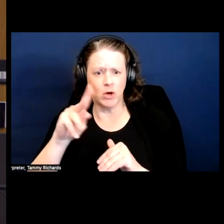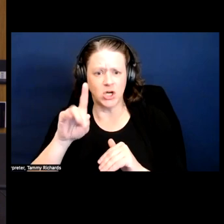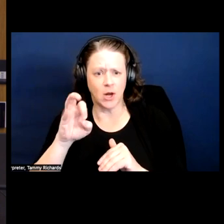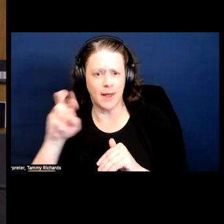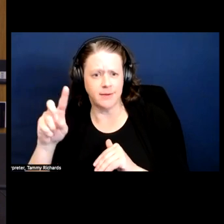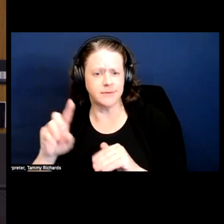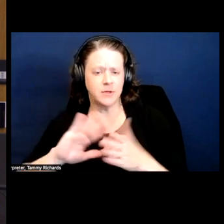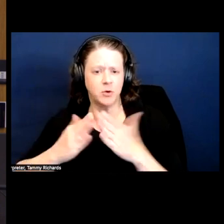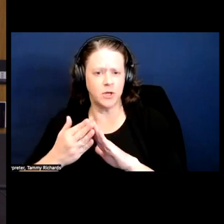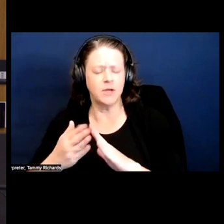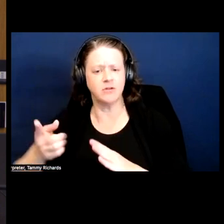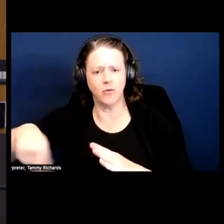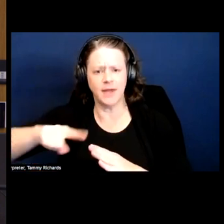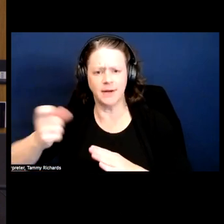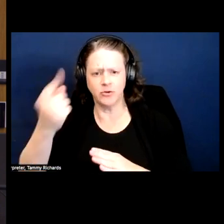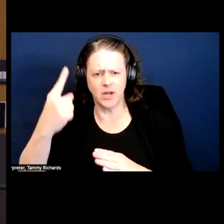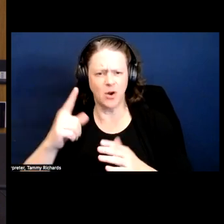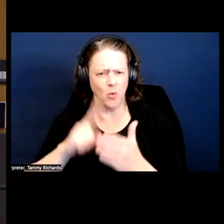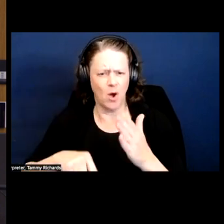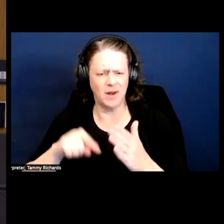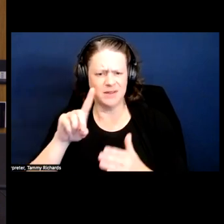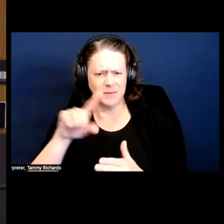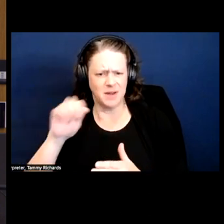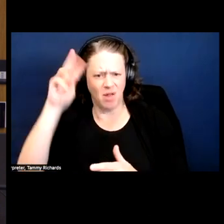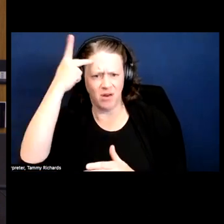of what does disability politics looks like for our community.